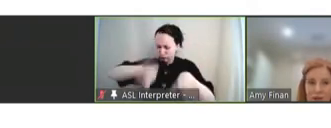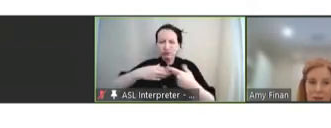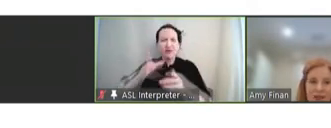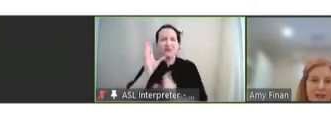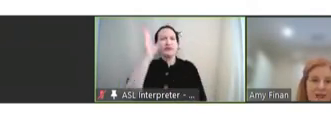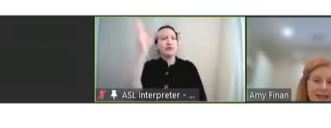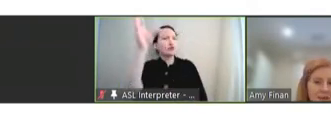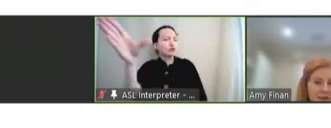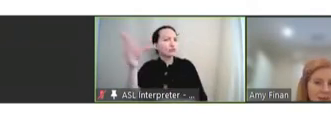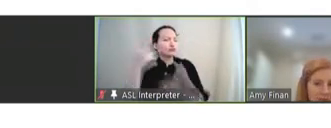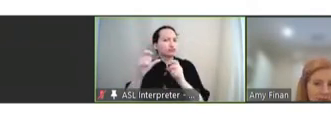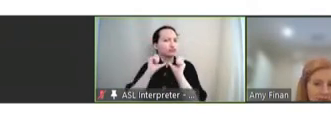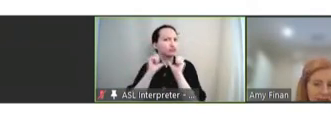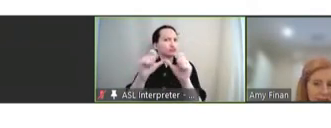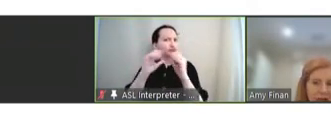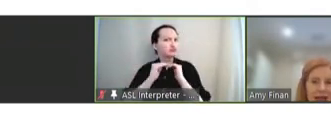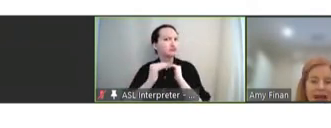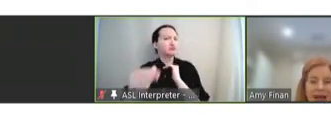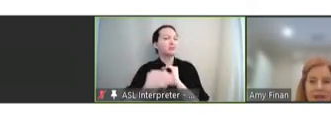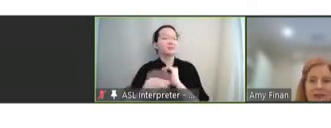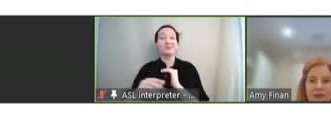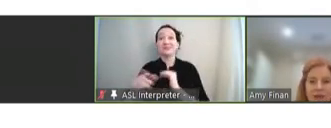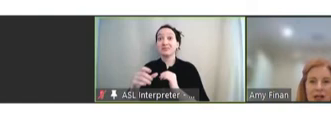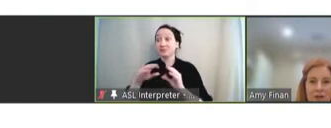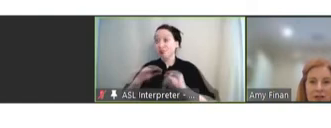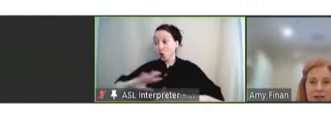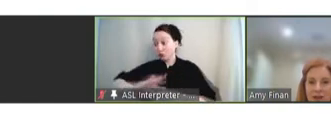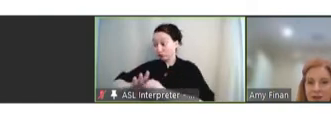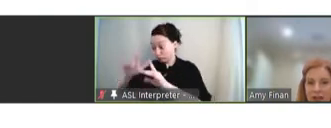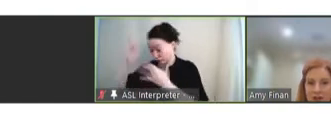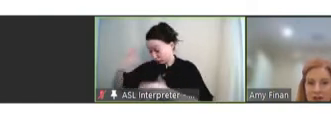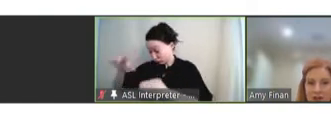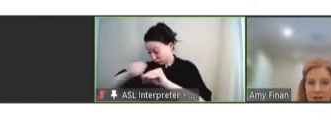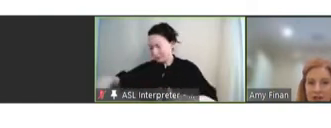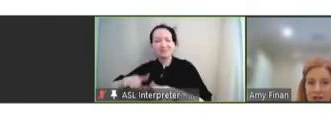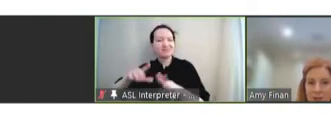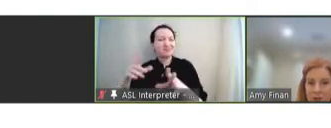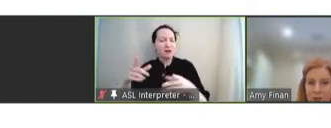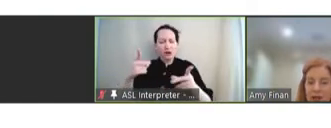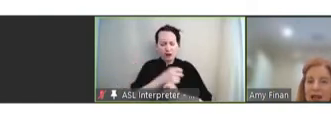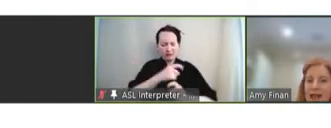to be sustainable in peace time and to solve complex health challenges to face the world,